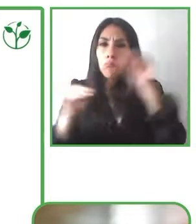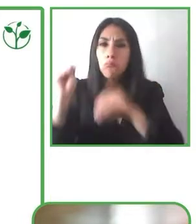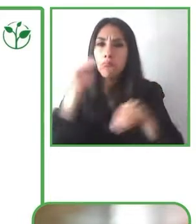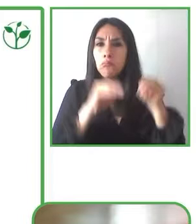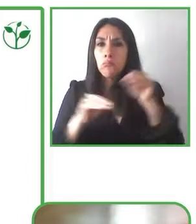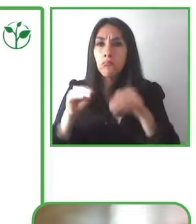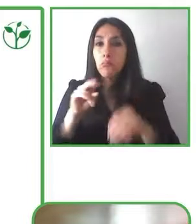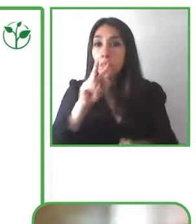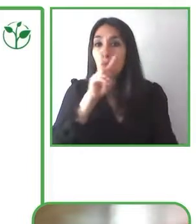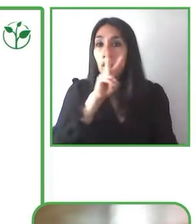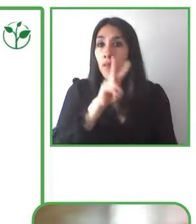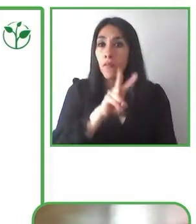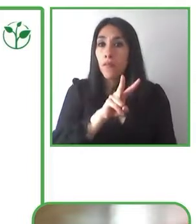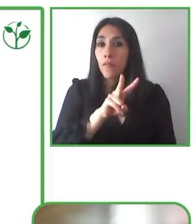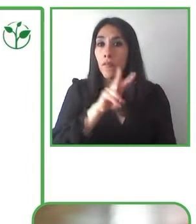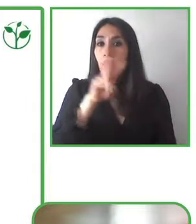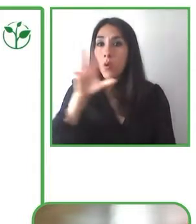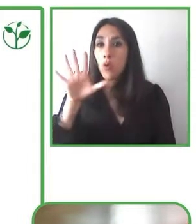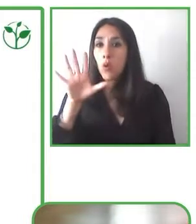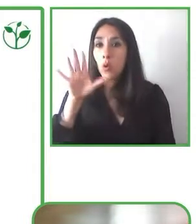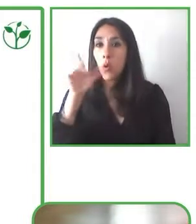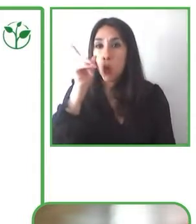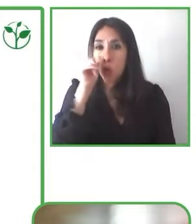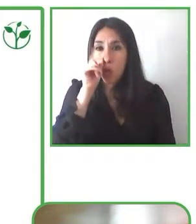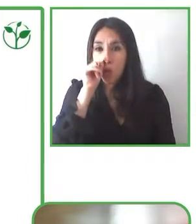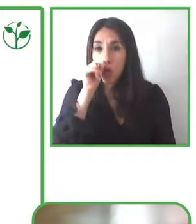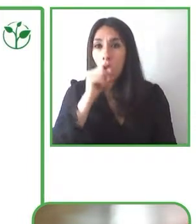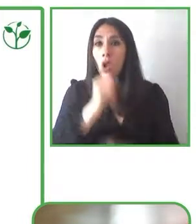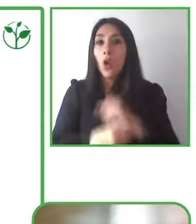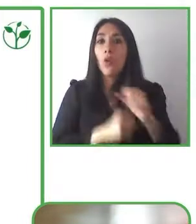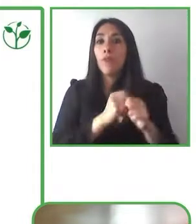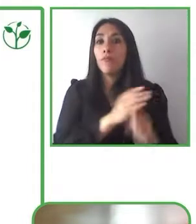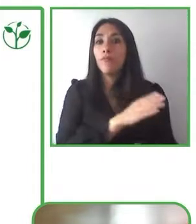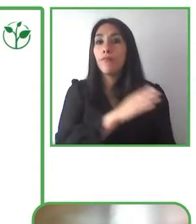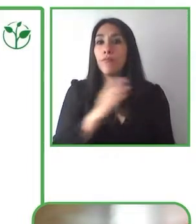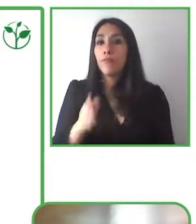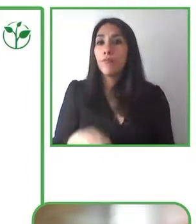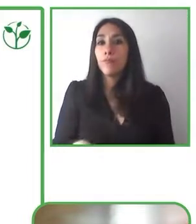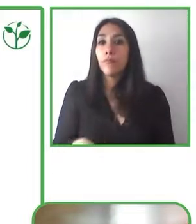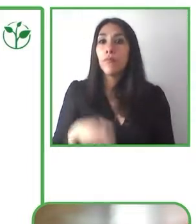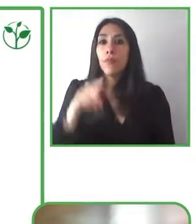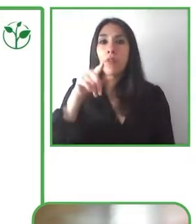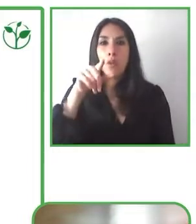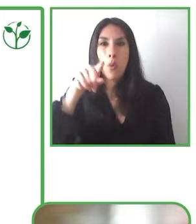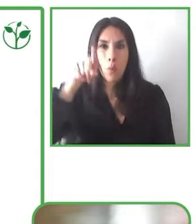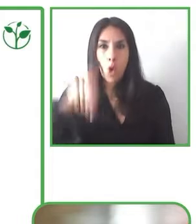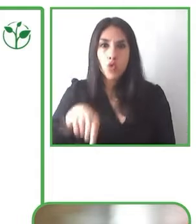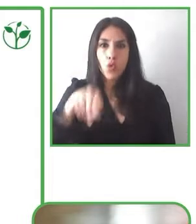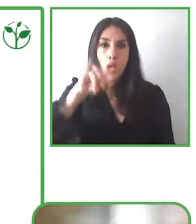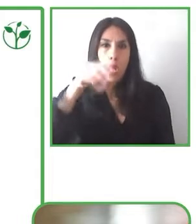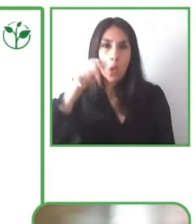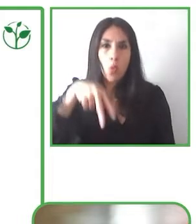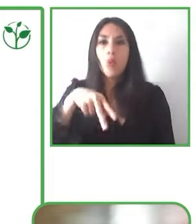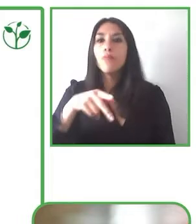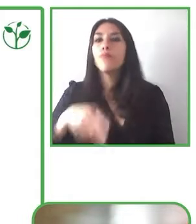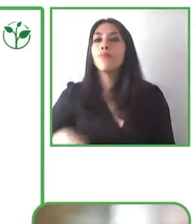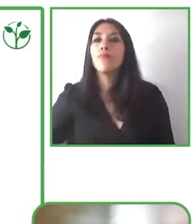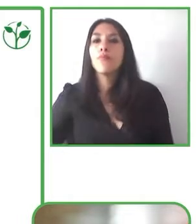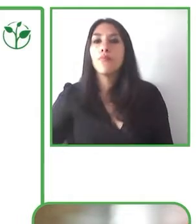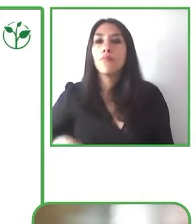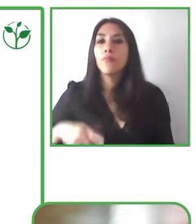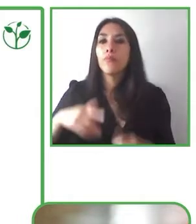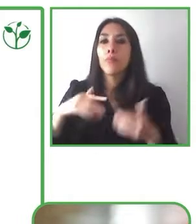25th of October to the 29th of January.